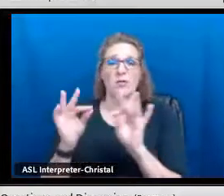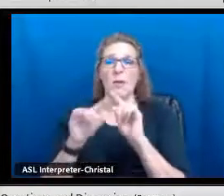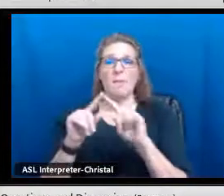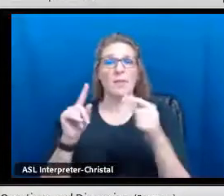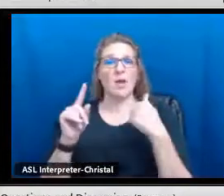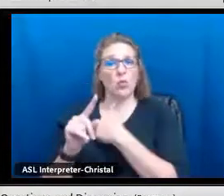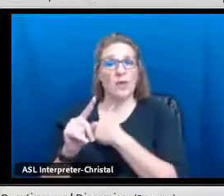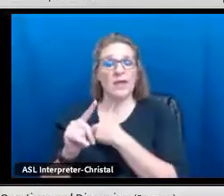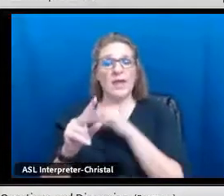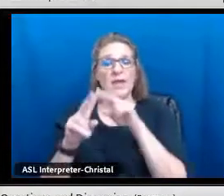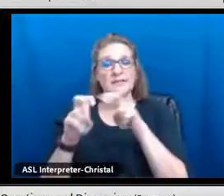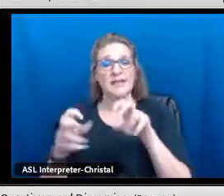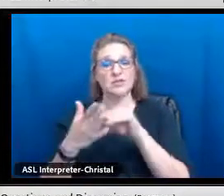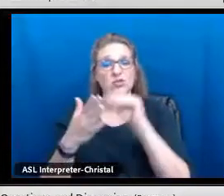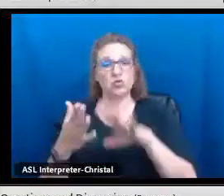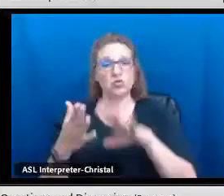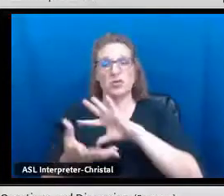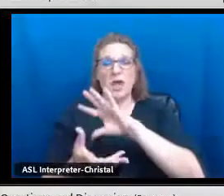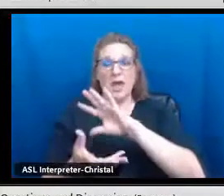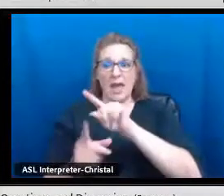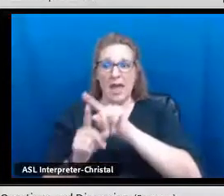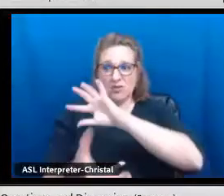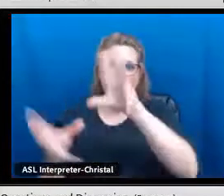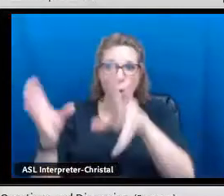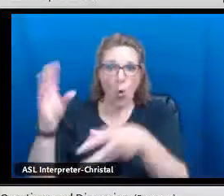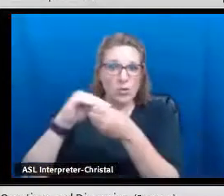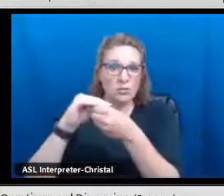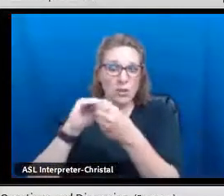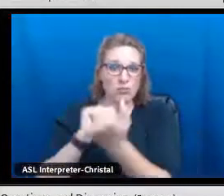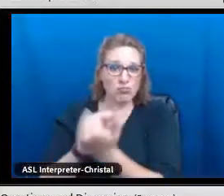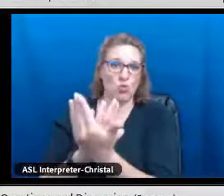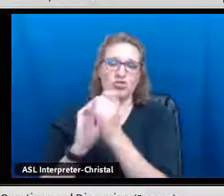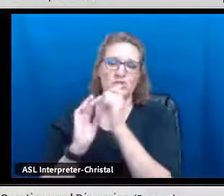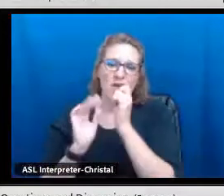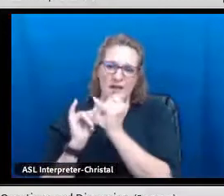Every portfolio is very different but we really honor the fact that we assess our students